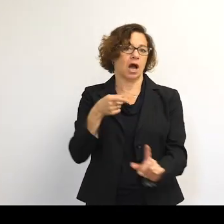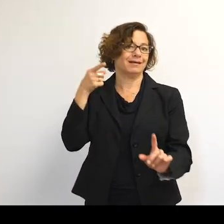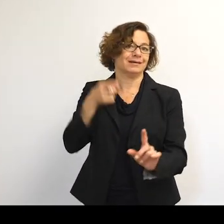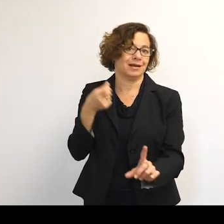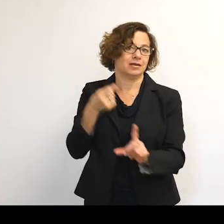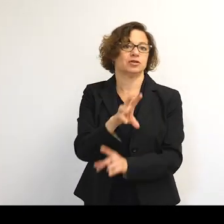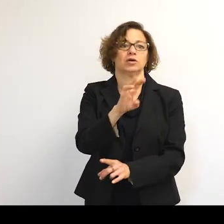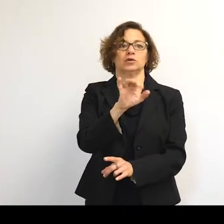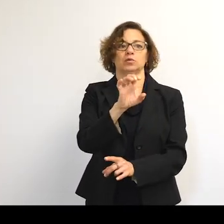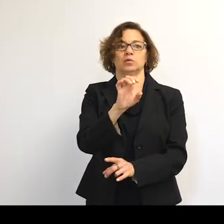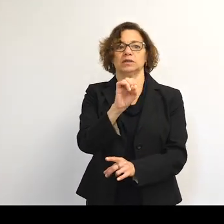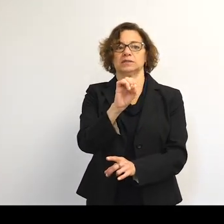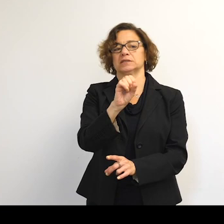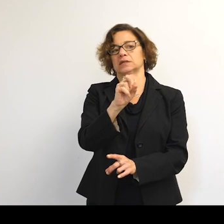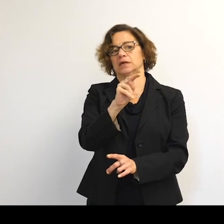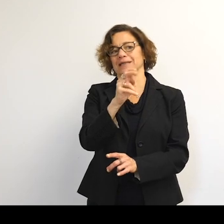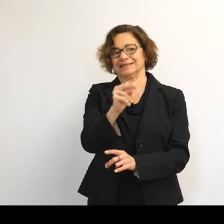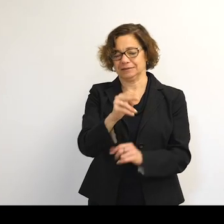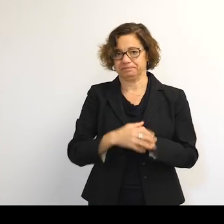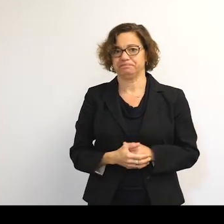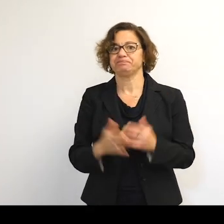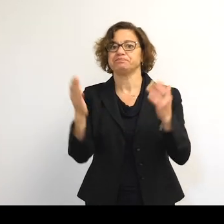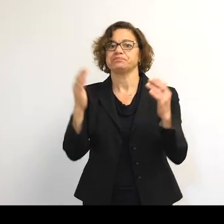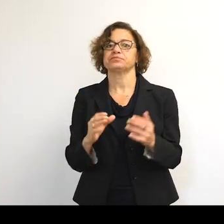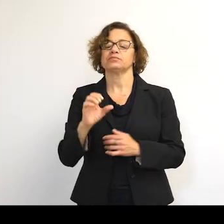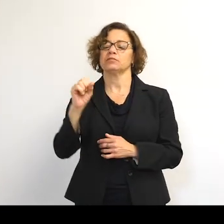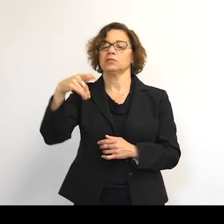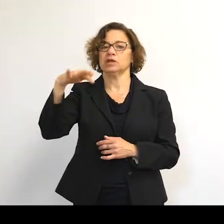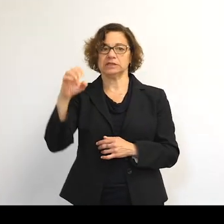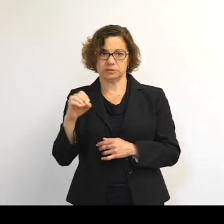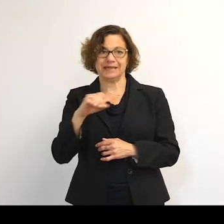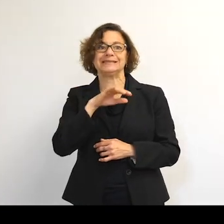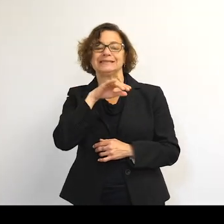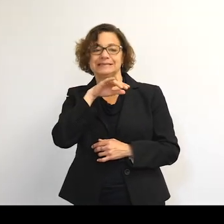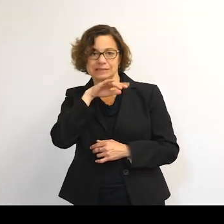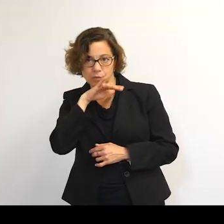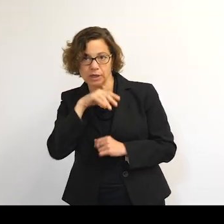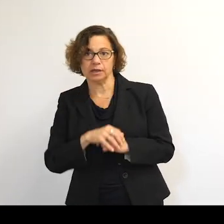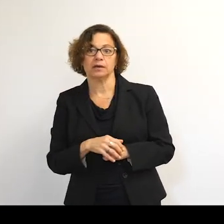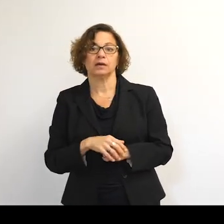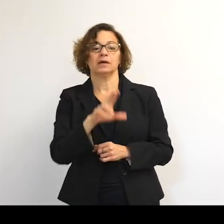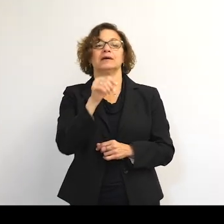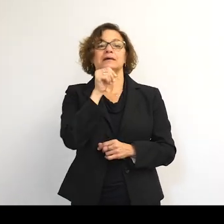non-useful man-made objects in orbit. It's worthy, but accurate.